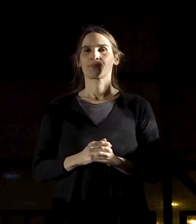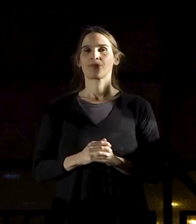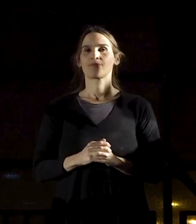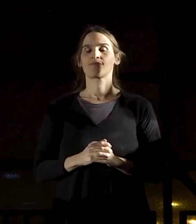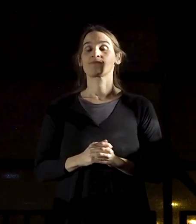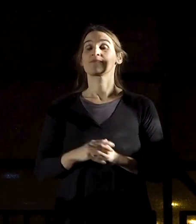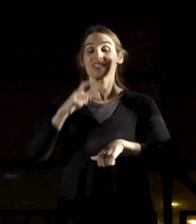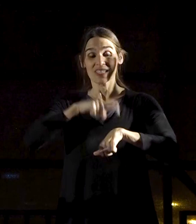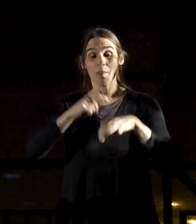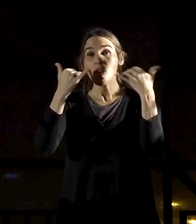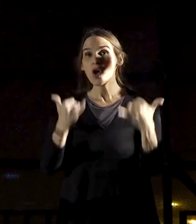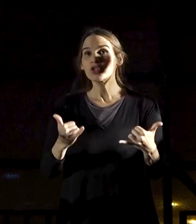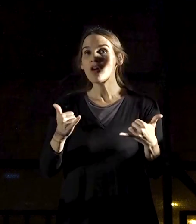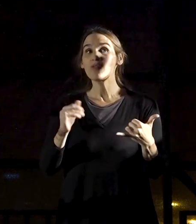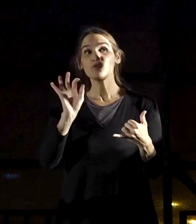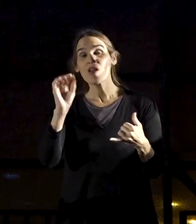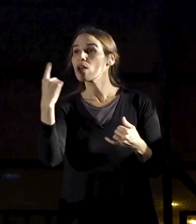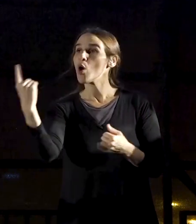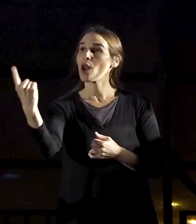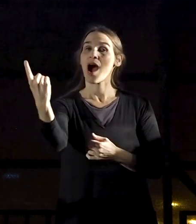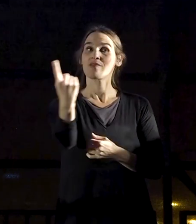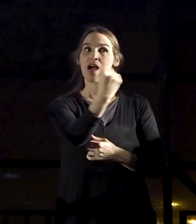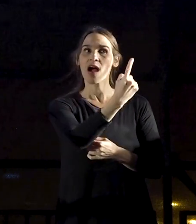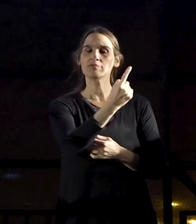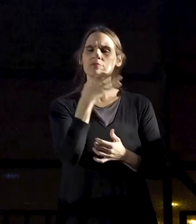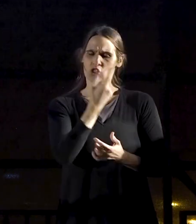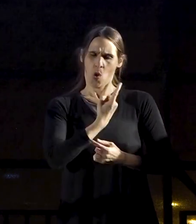This is the time for each and every one of us to ask ourselves: